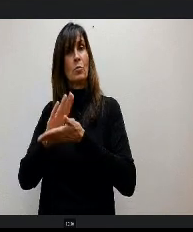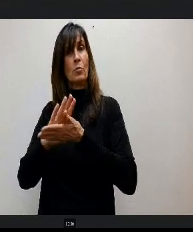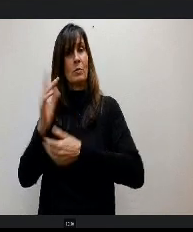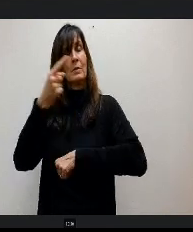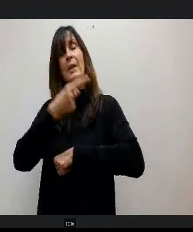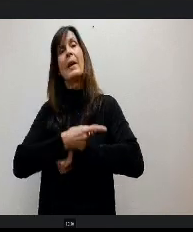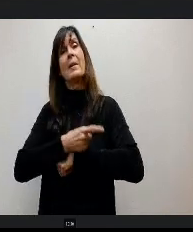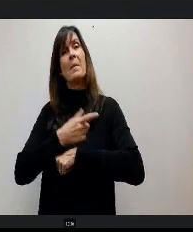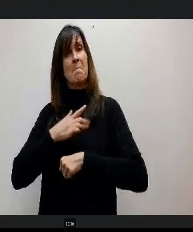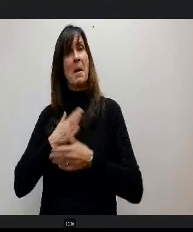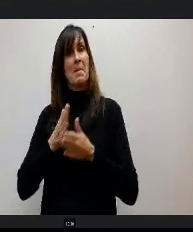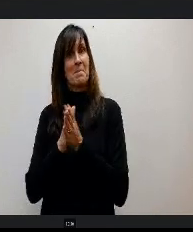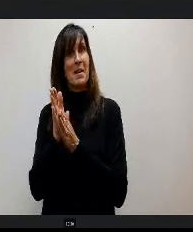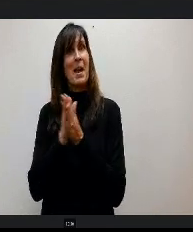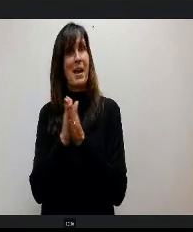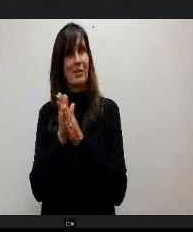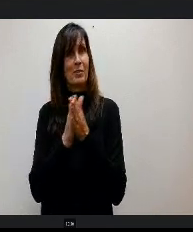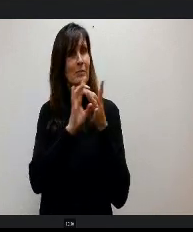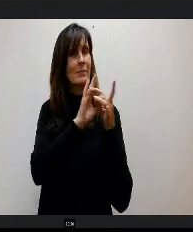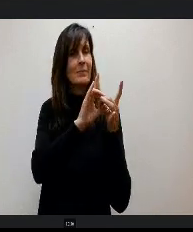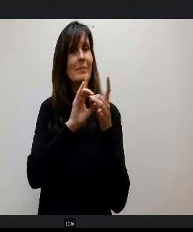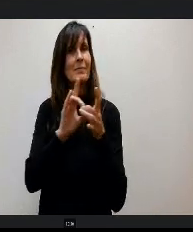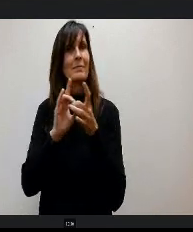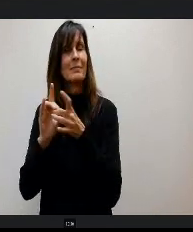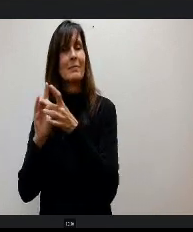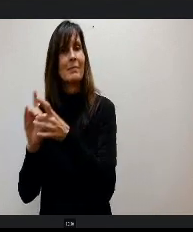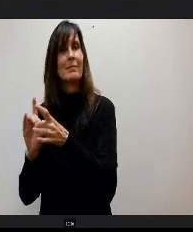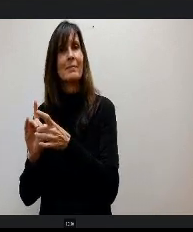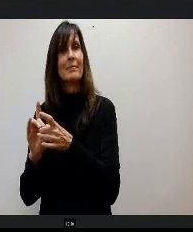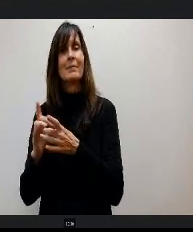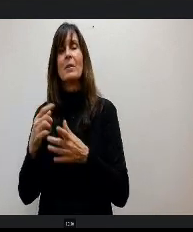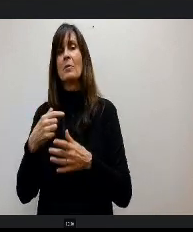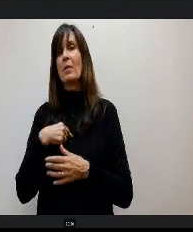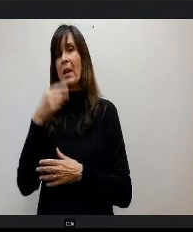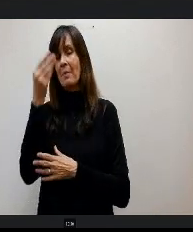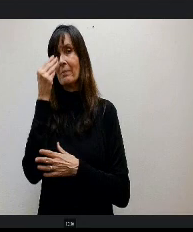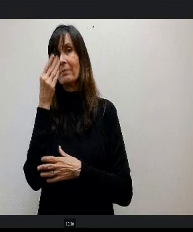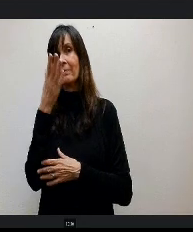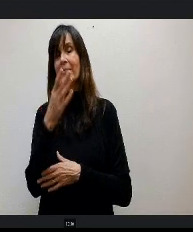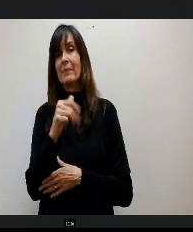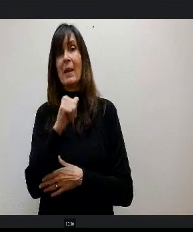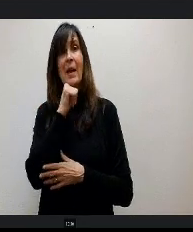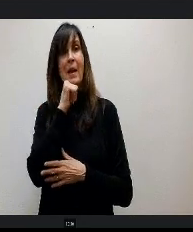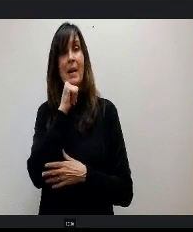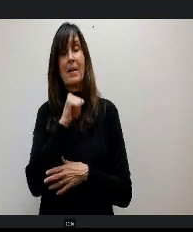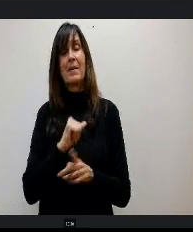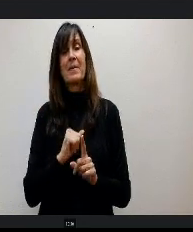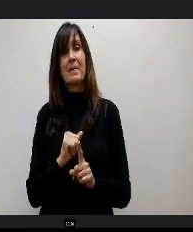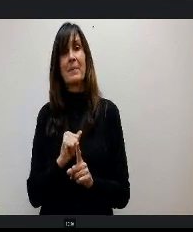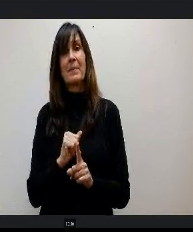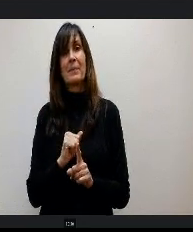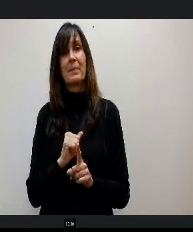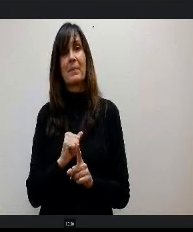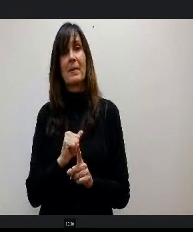my passion and so I won't hesitate to say that I am not sad that we don't do standardized testing